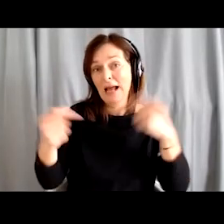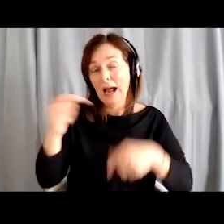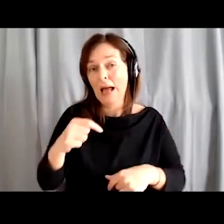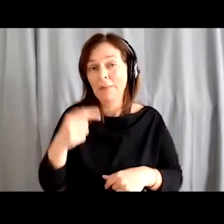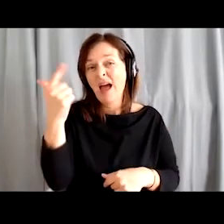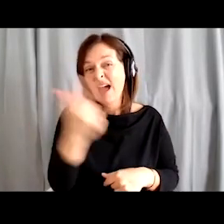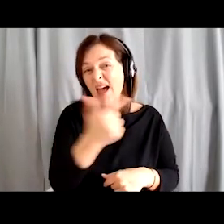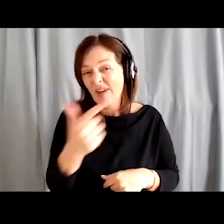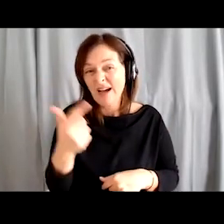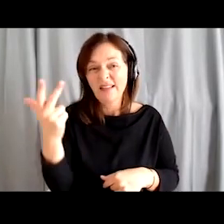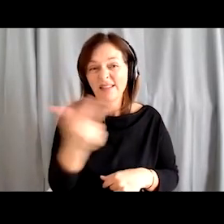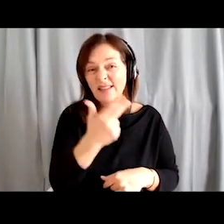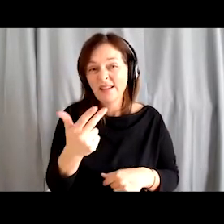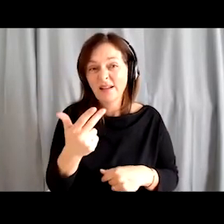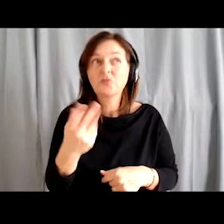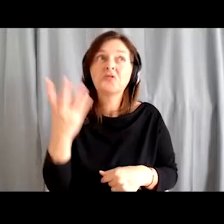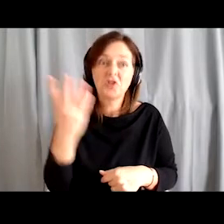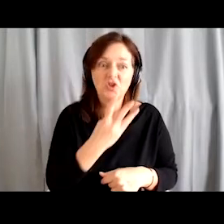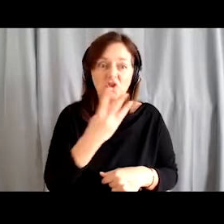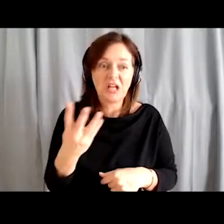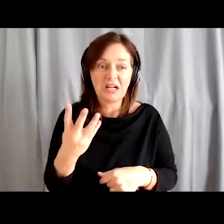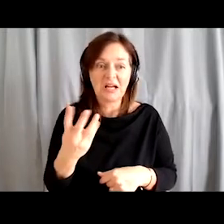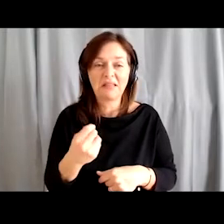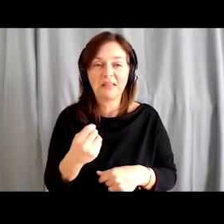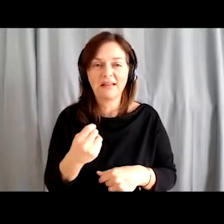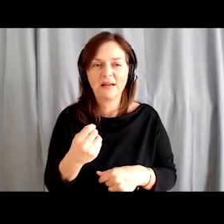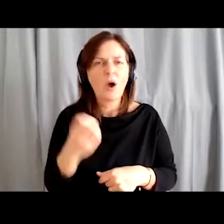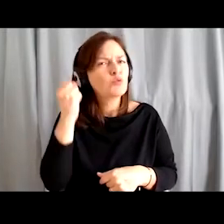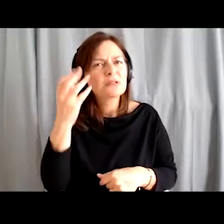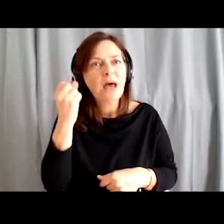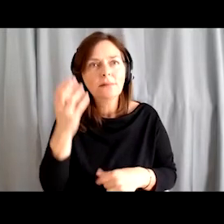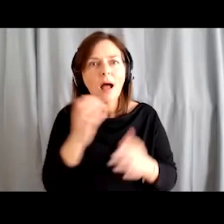sometimes even four times, so every day is something.